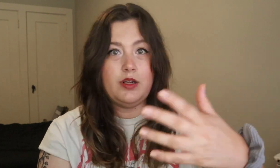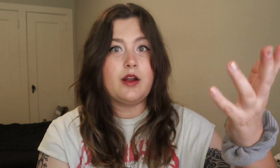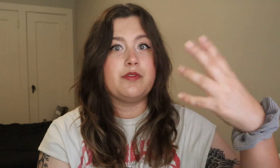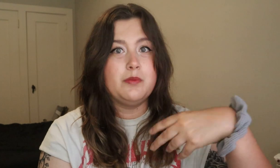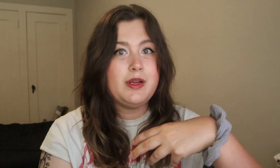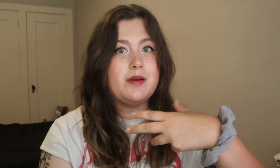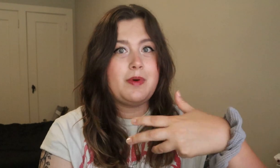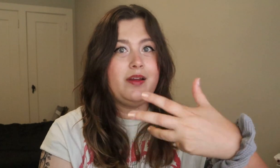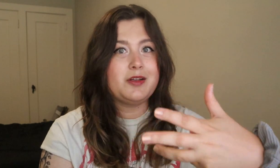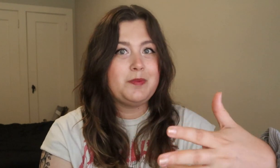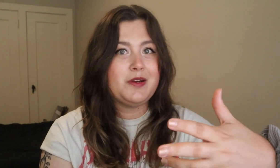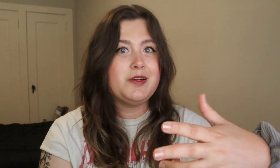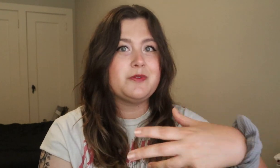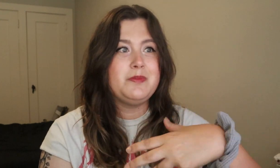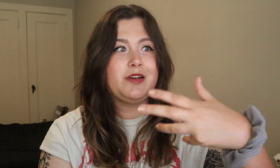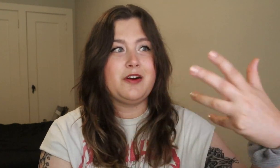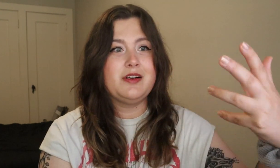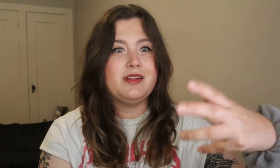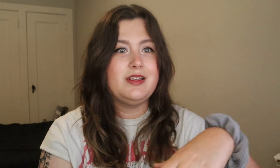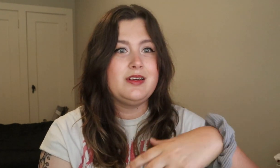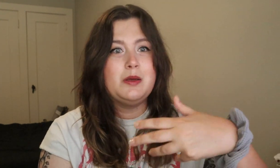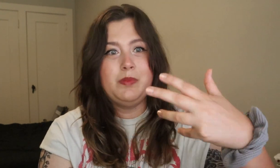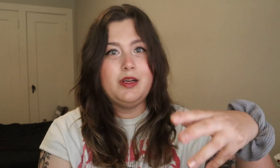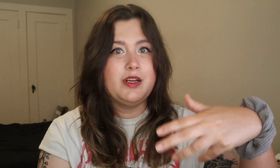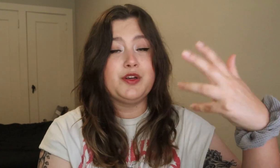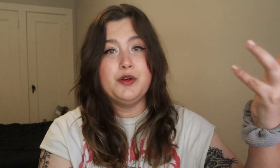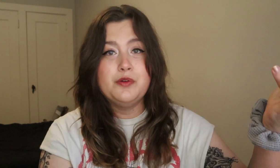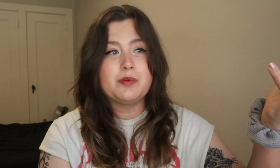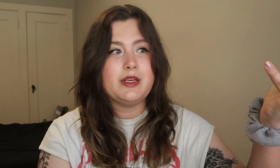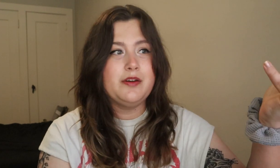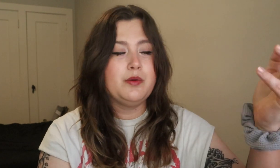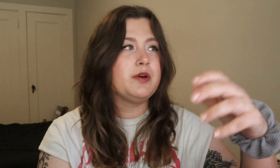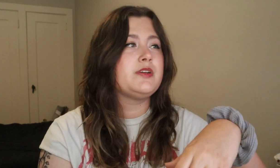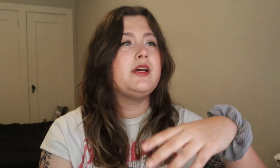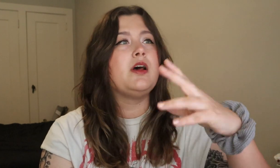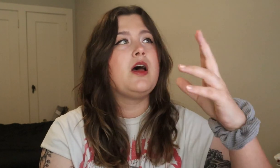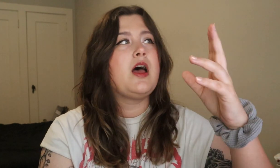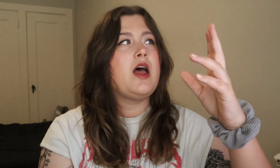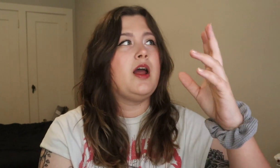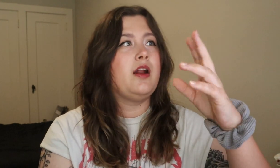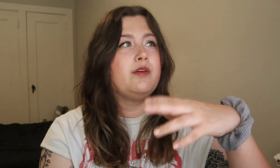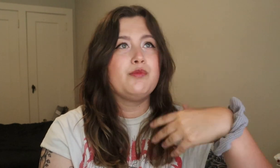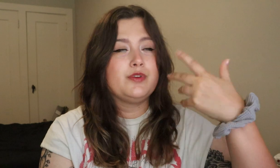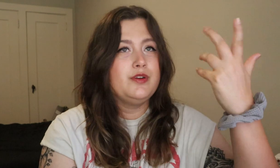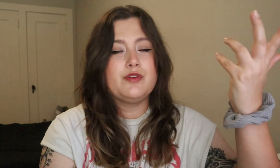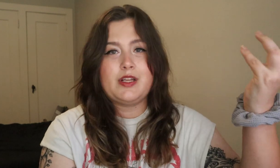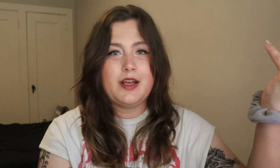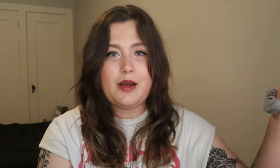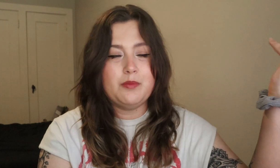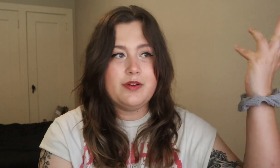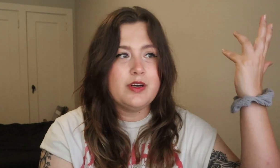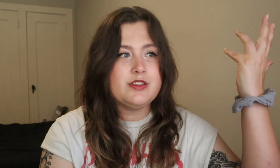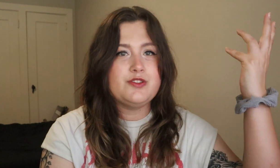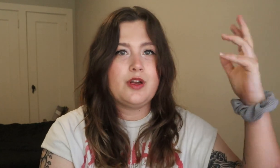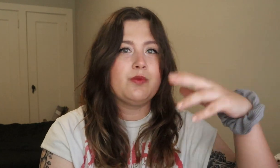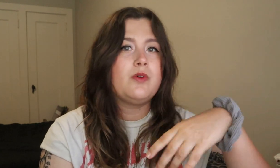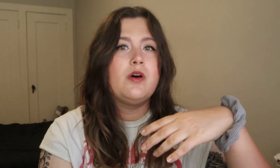Take it from me and my experience with me currently being in cahoots with a hearing person and, you know, just hanging out with my friends in general,